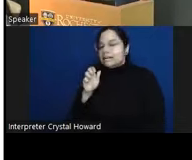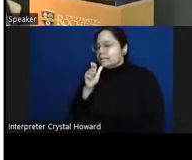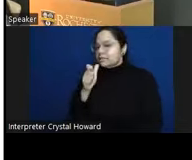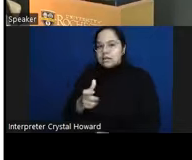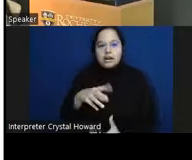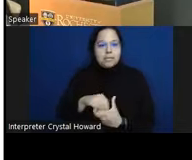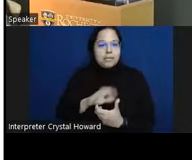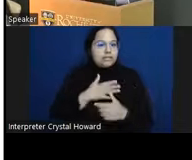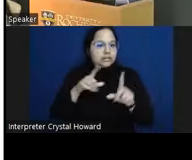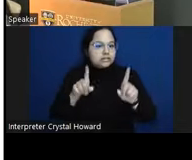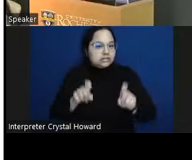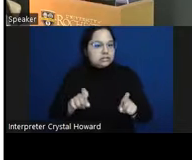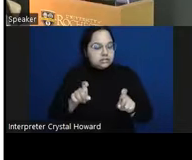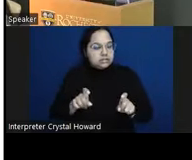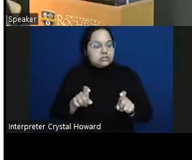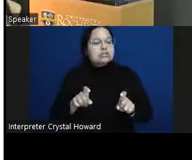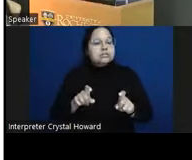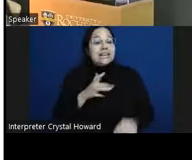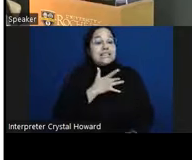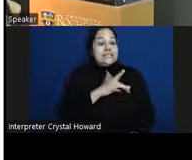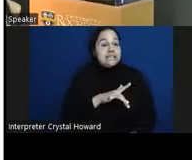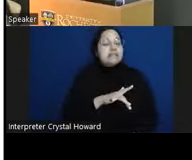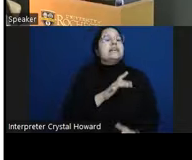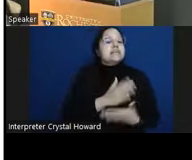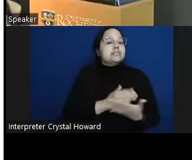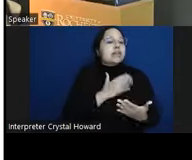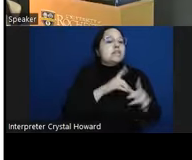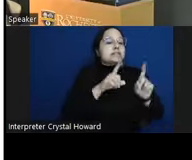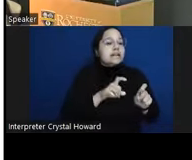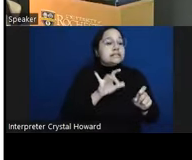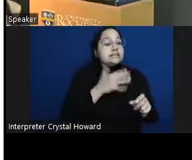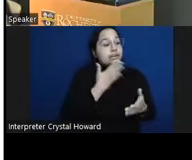sensitivity is a feature of our test is it good or bad the specificity is a feature of our test